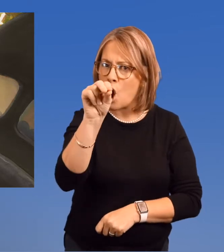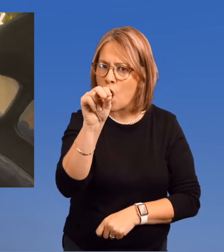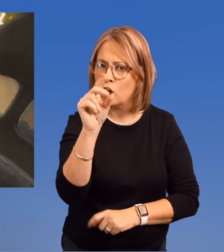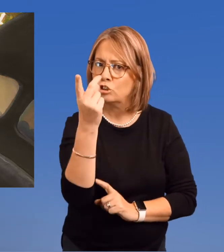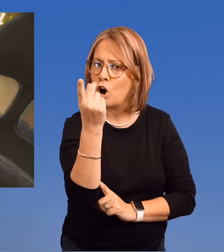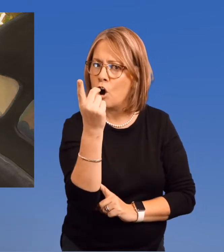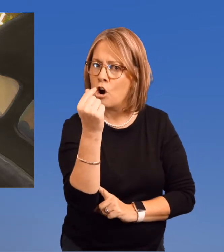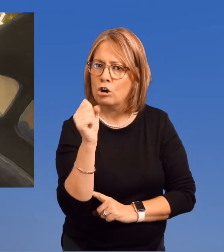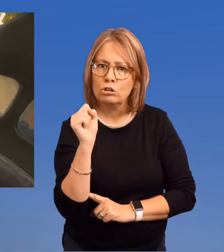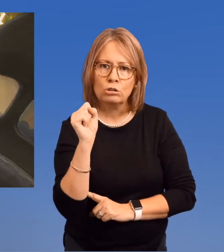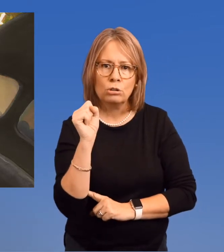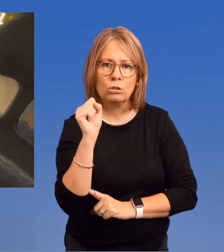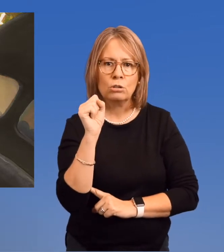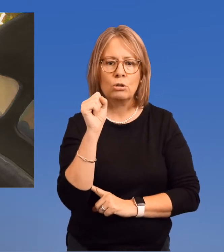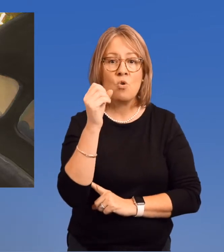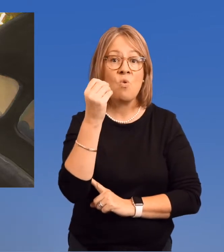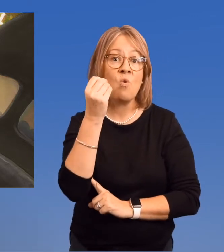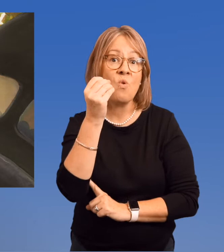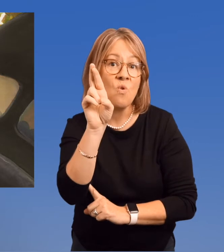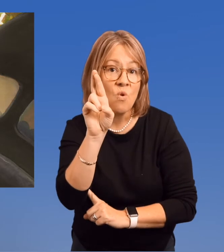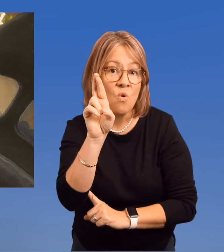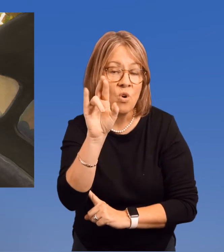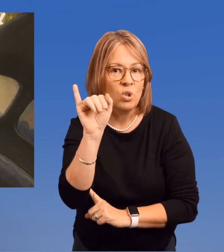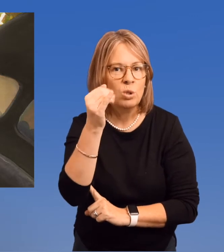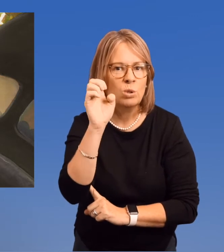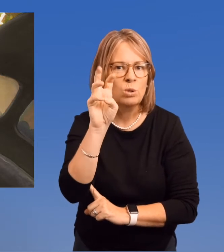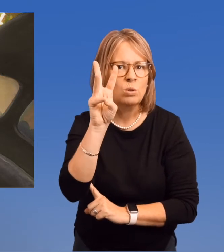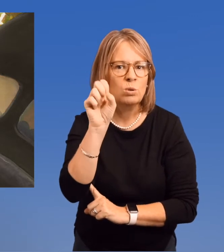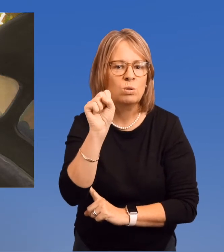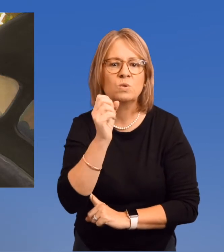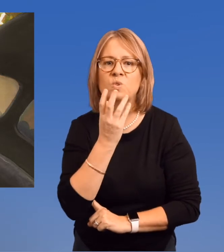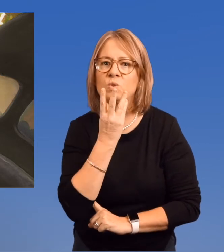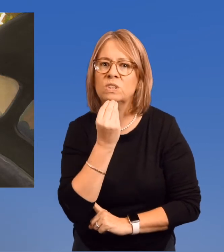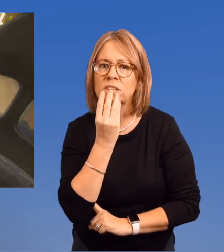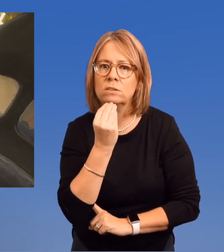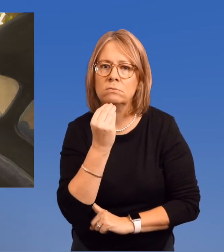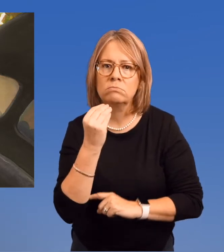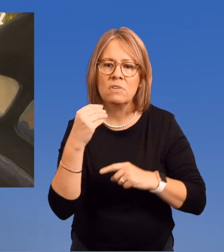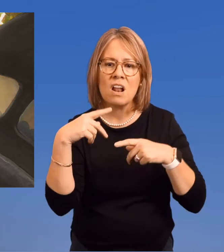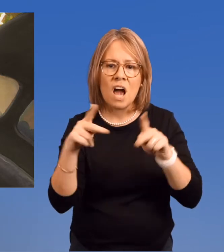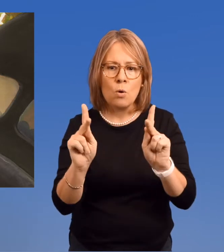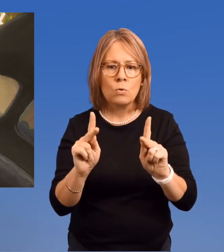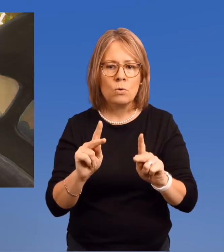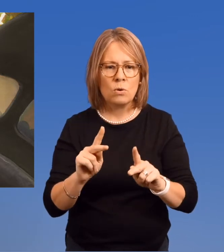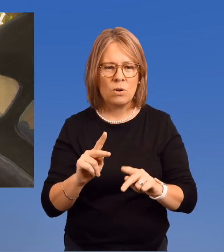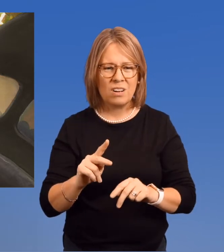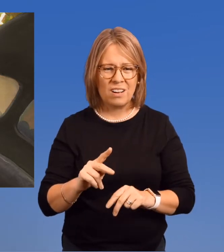It said no dogs or Jews allowed.